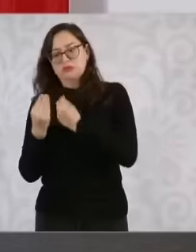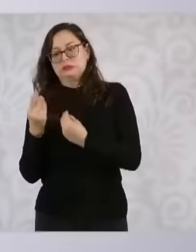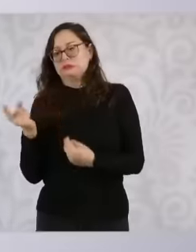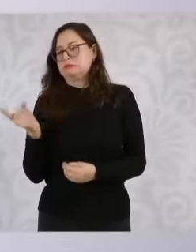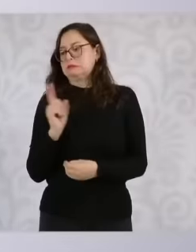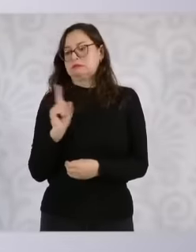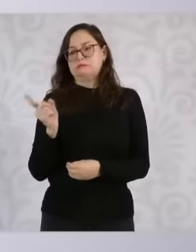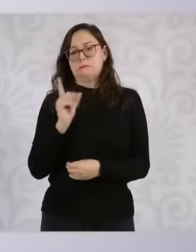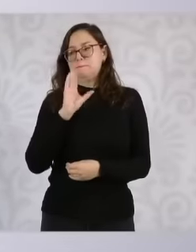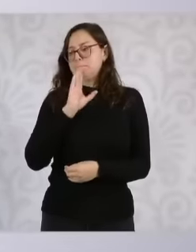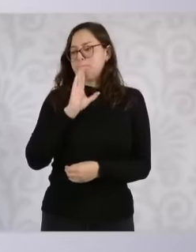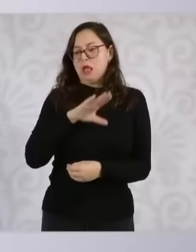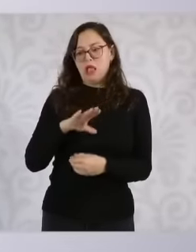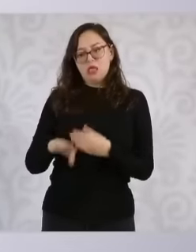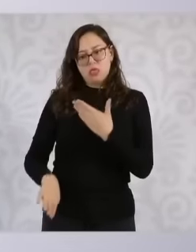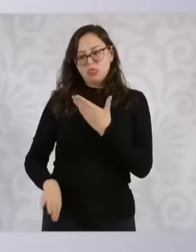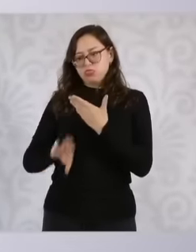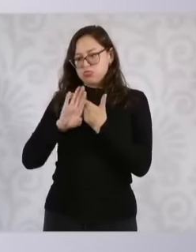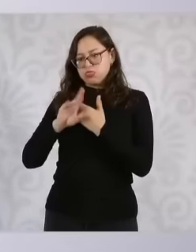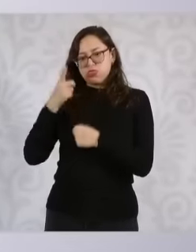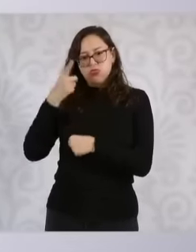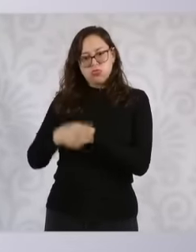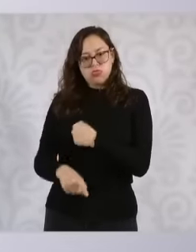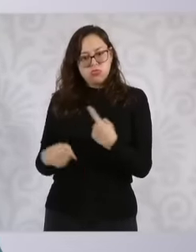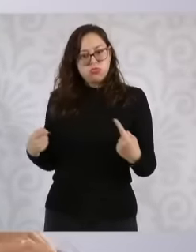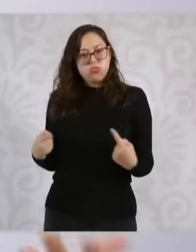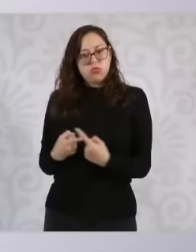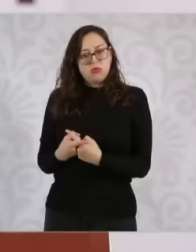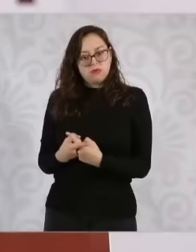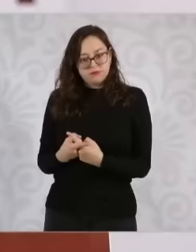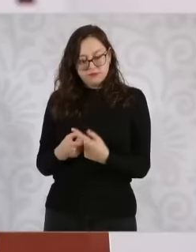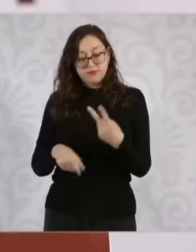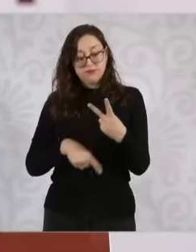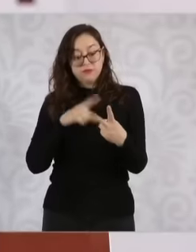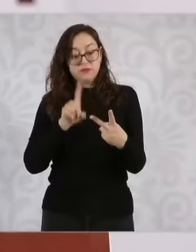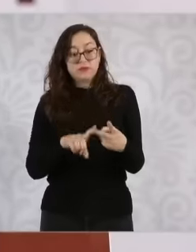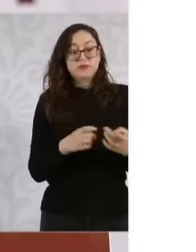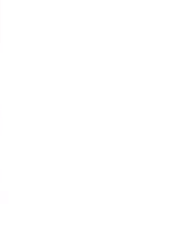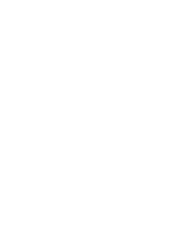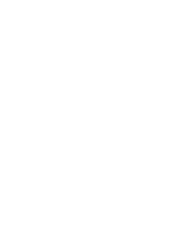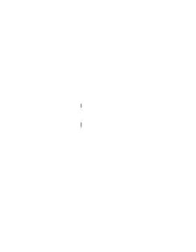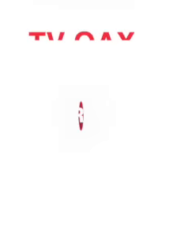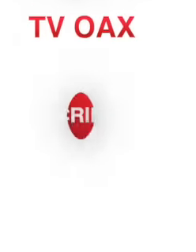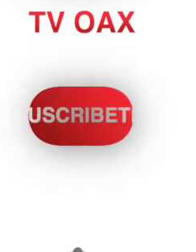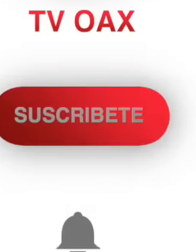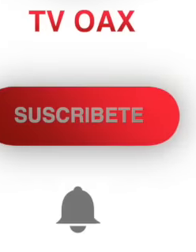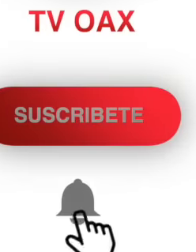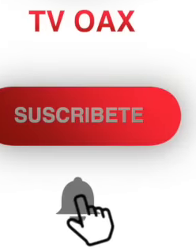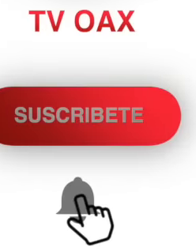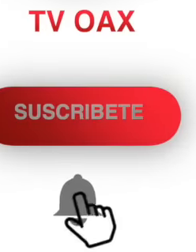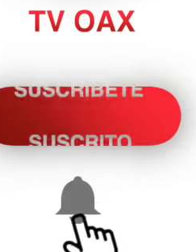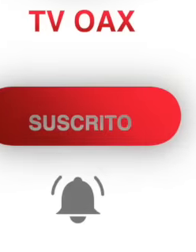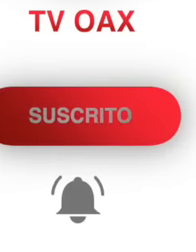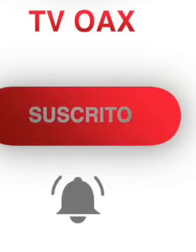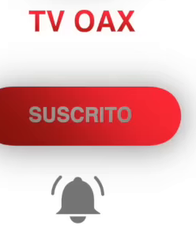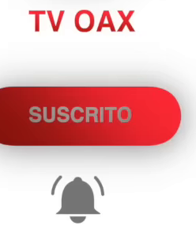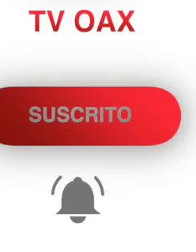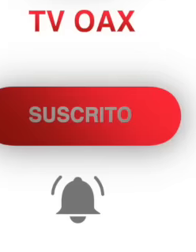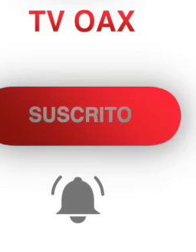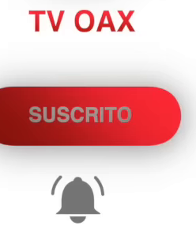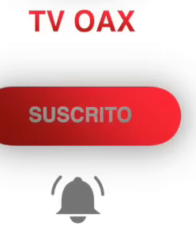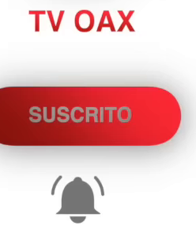that do not What type of exercise do we have to do all of that is essential as